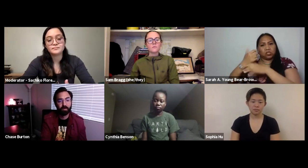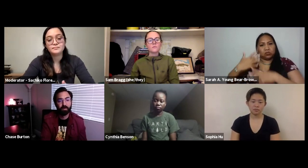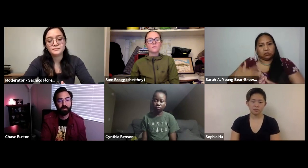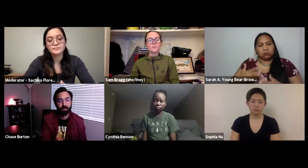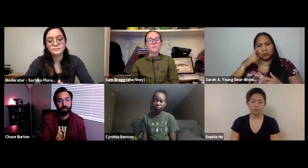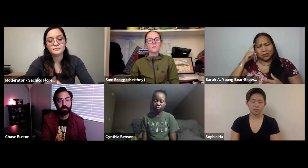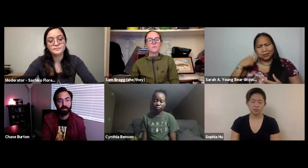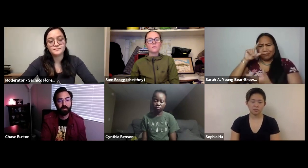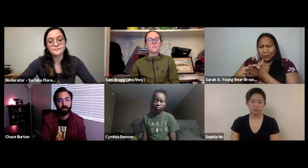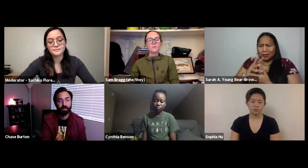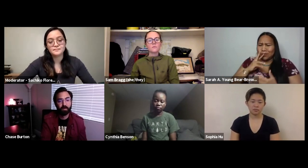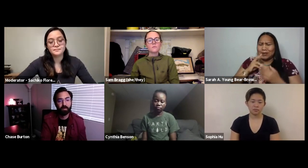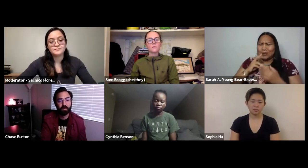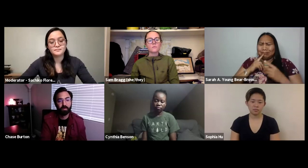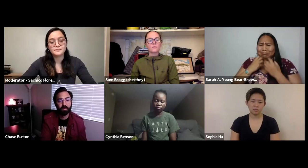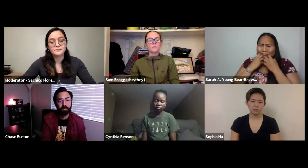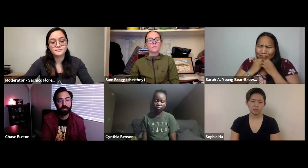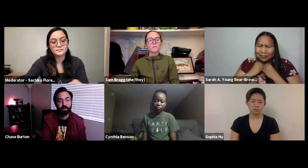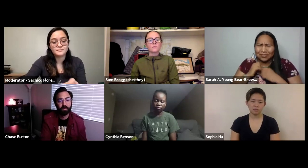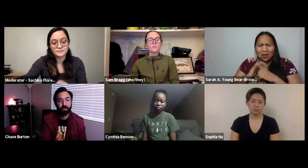ourselves protestors, we call ourselves water protectors because